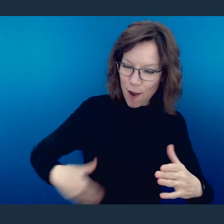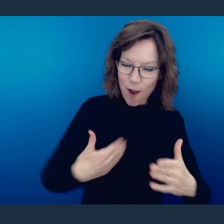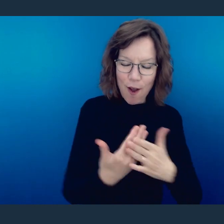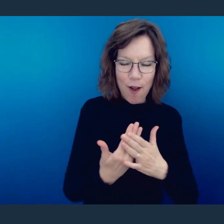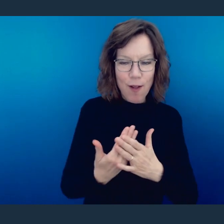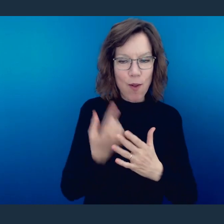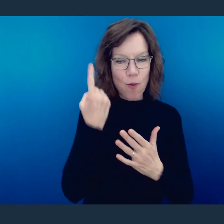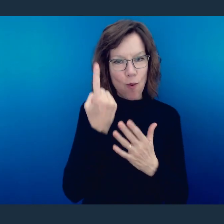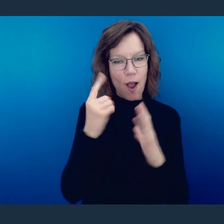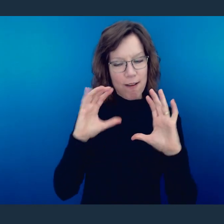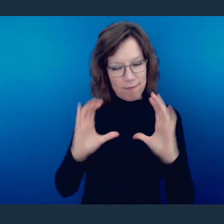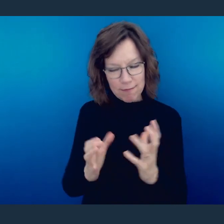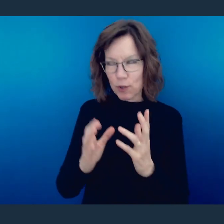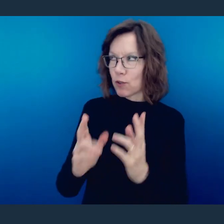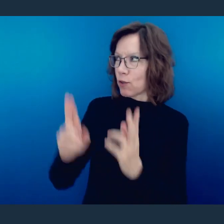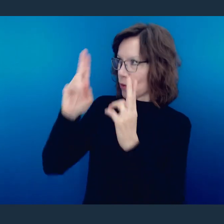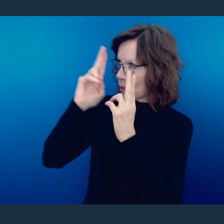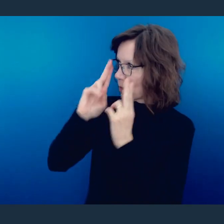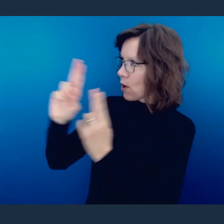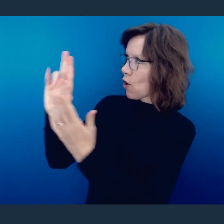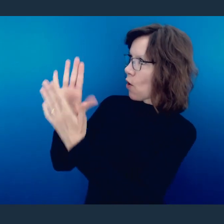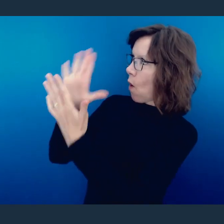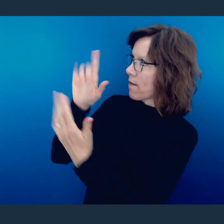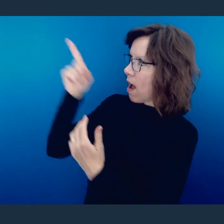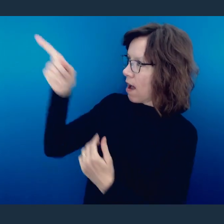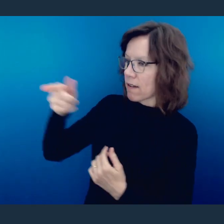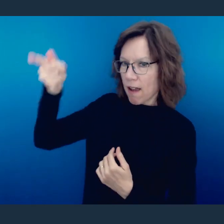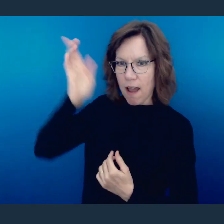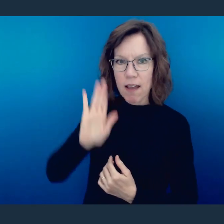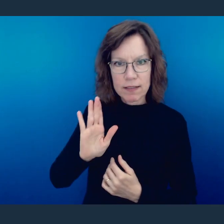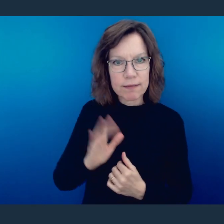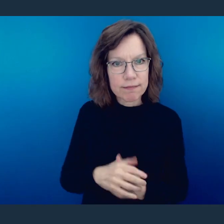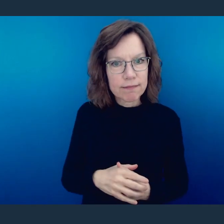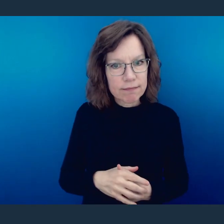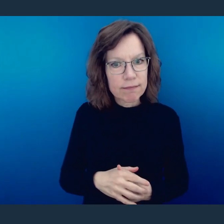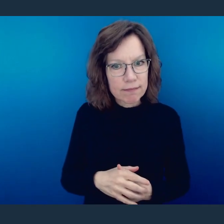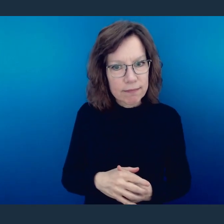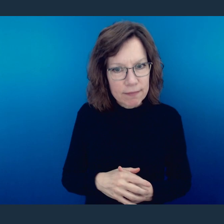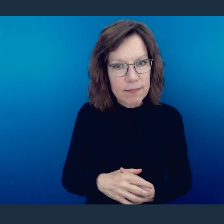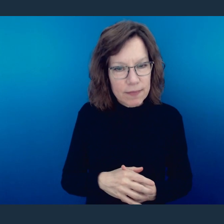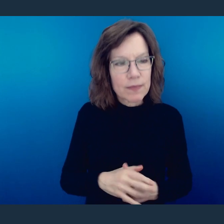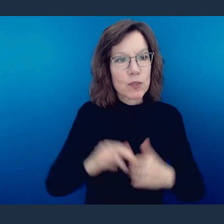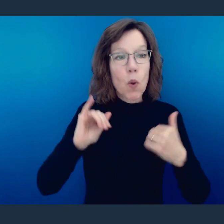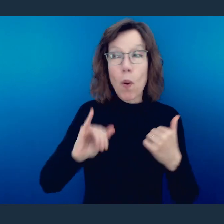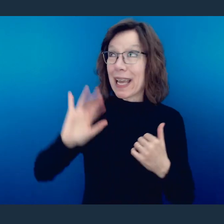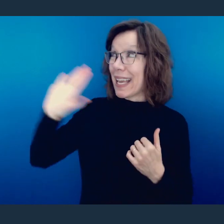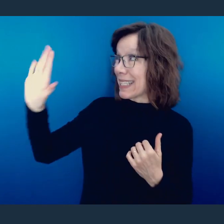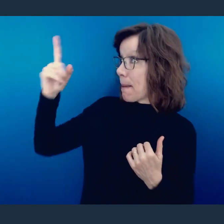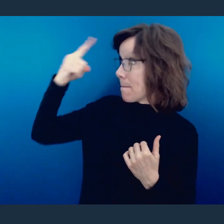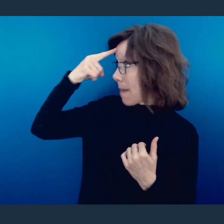voice, glorify our God. That's what the sense is. And what he's saying is, let this mind